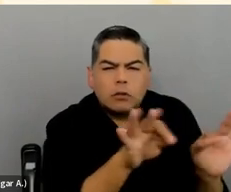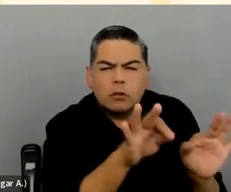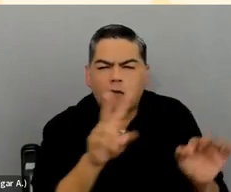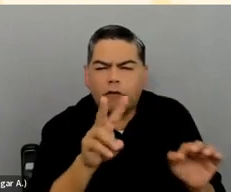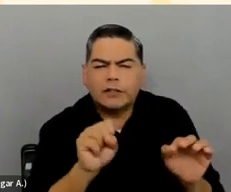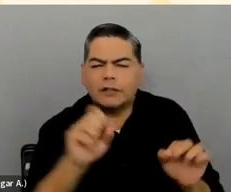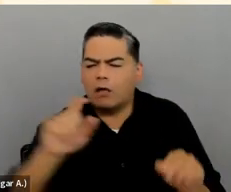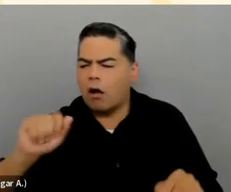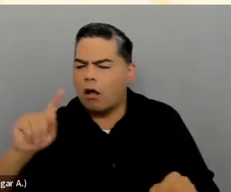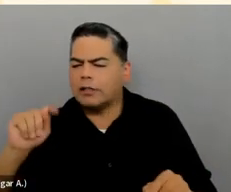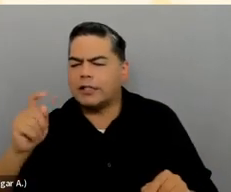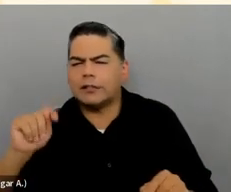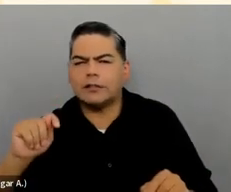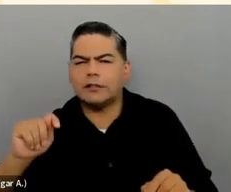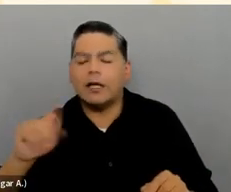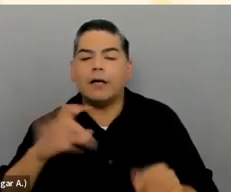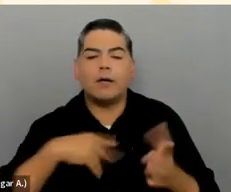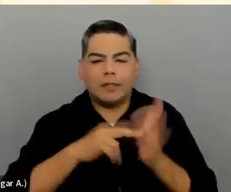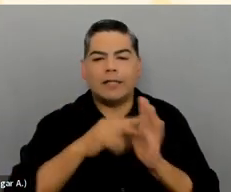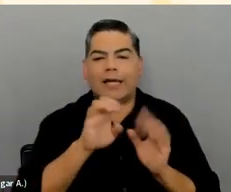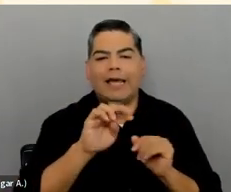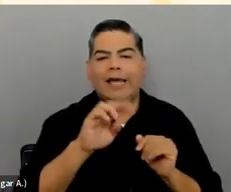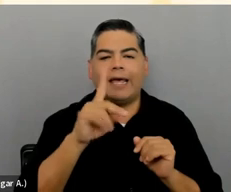in the body versus using the alt text feature. OK.